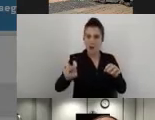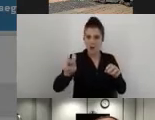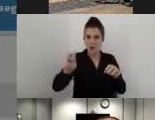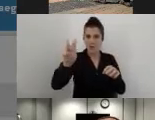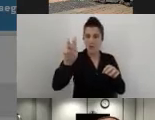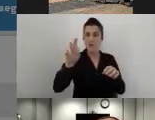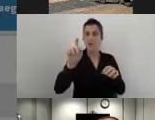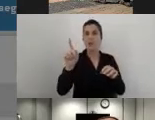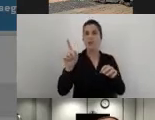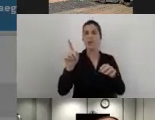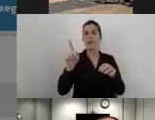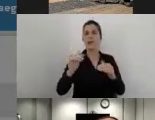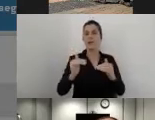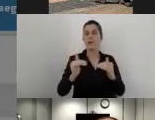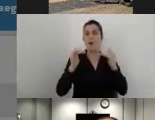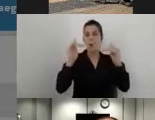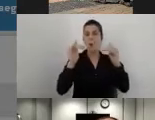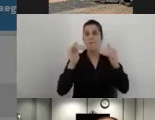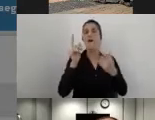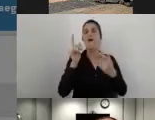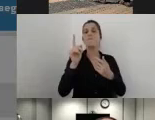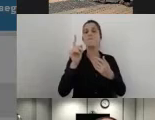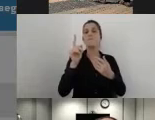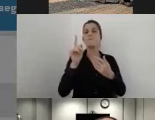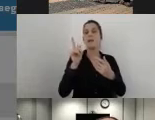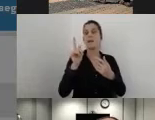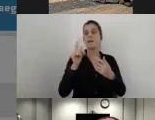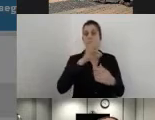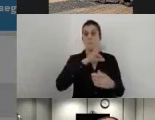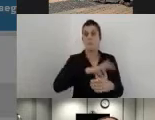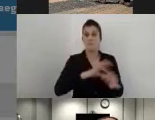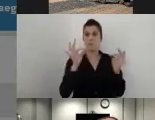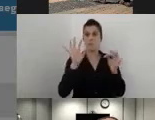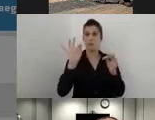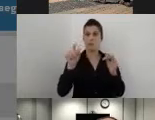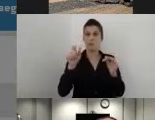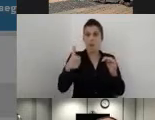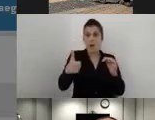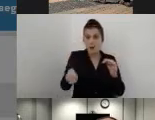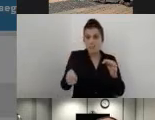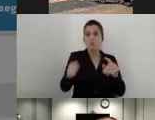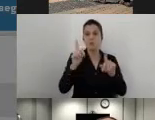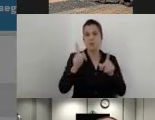the special characteristics of the different buttons. I can see additional information about